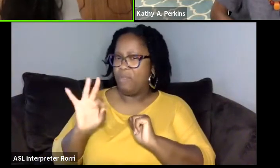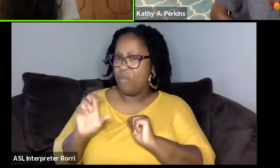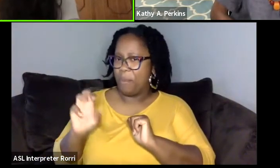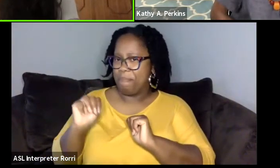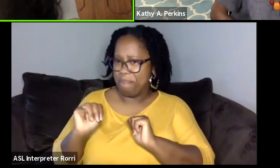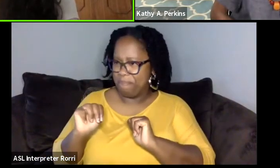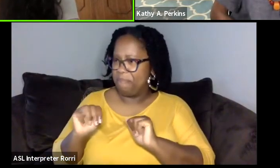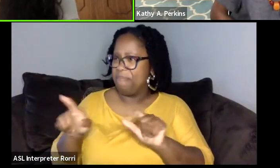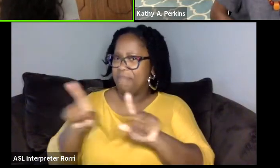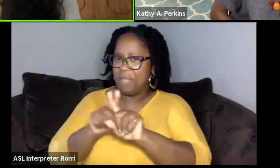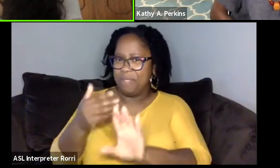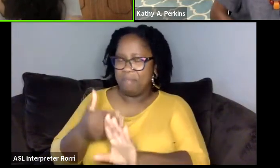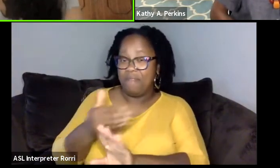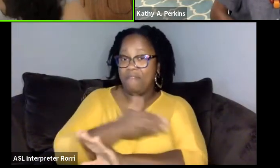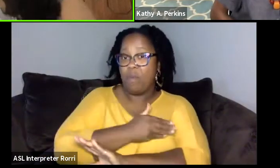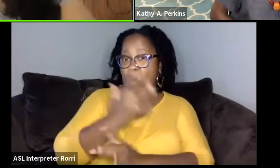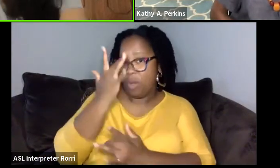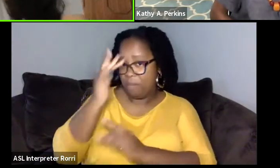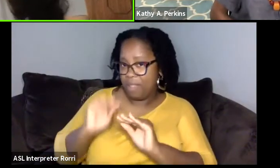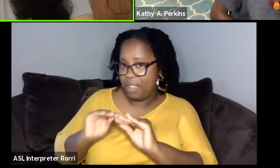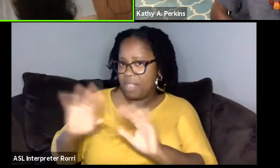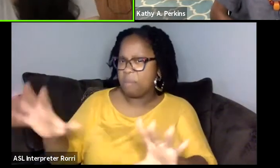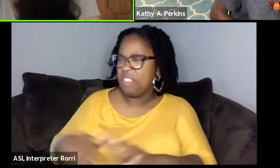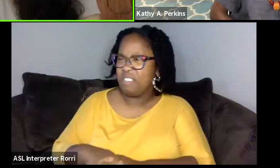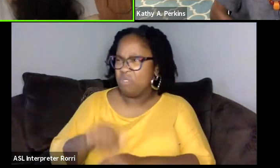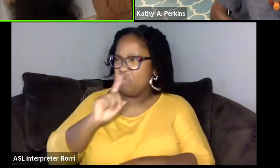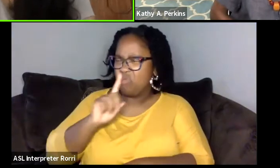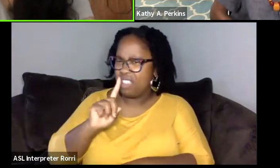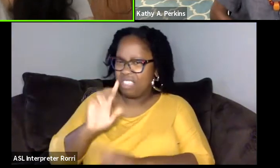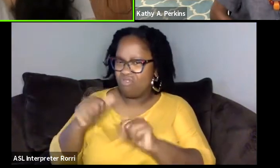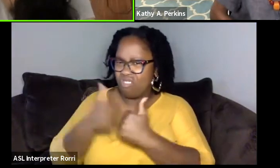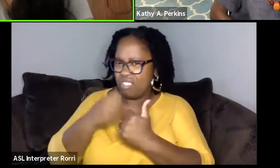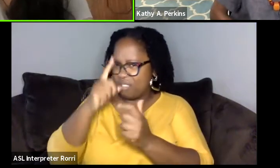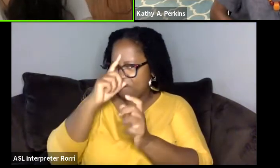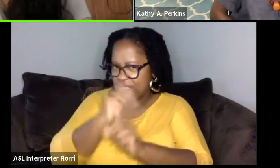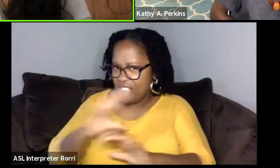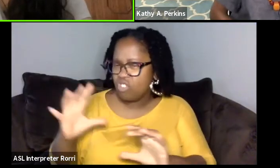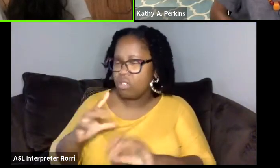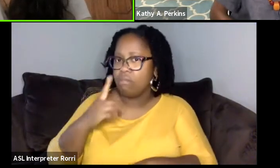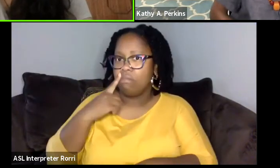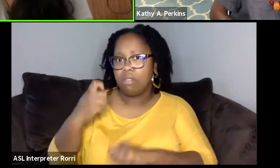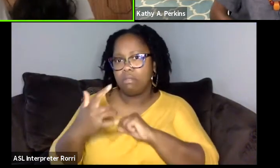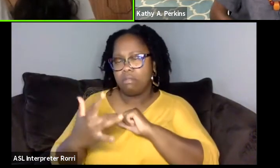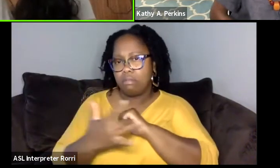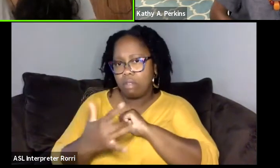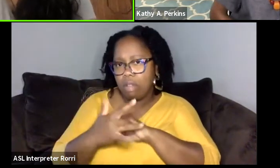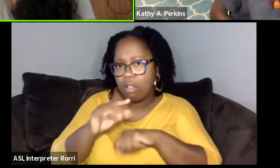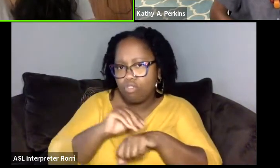before the pandemic is hard to imagine because the influence of technology, the influence of Zoom,